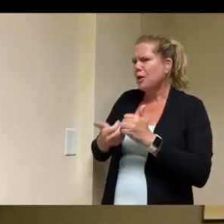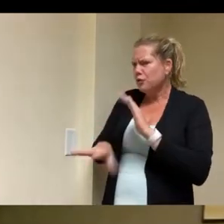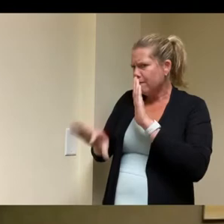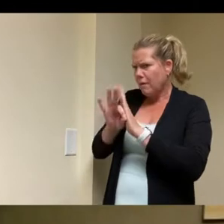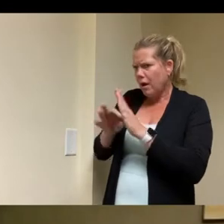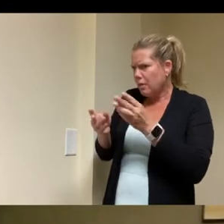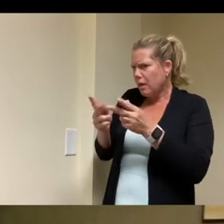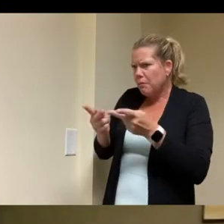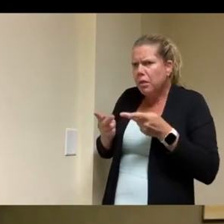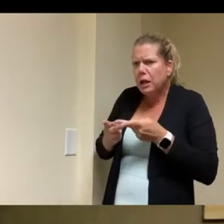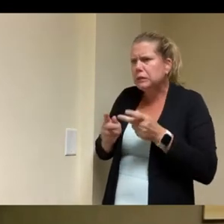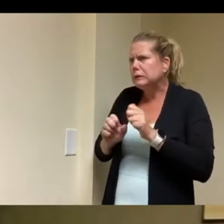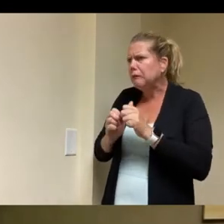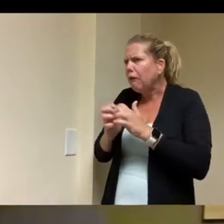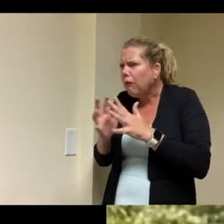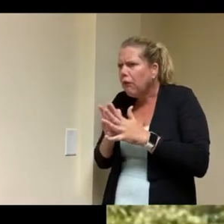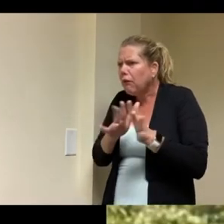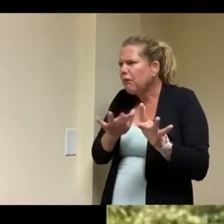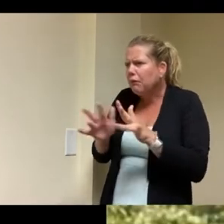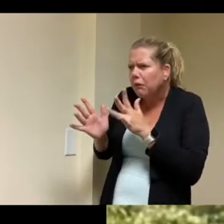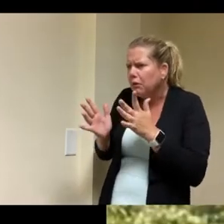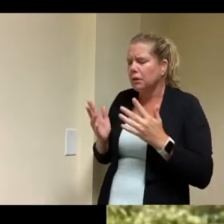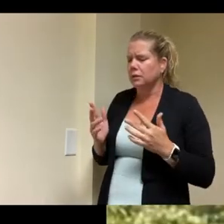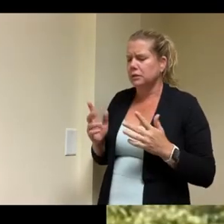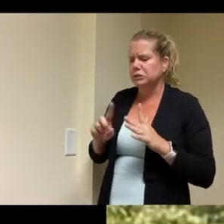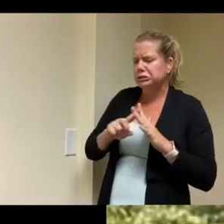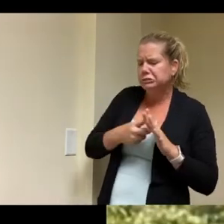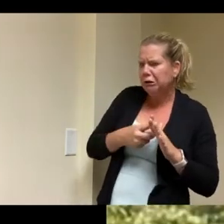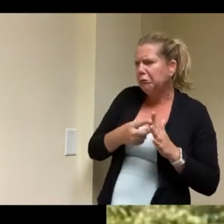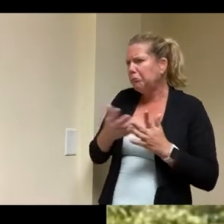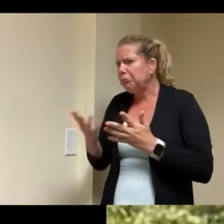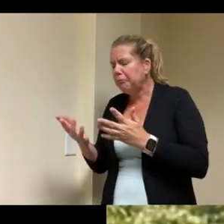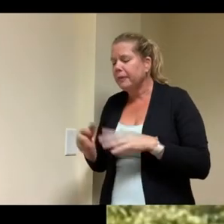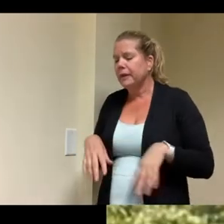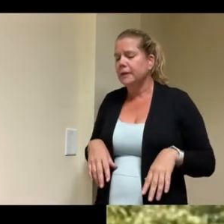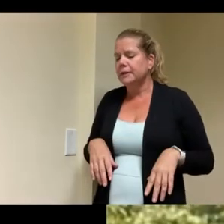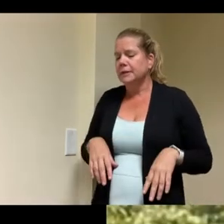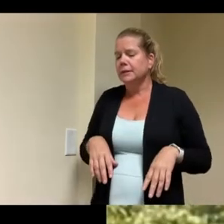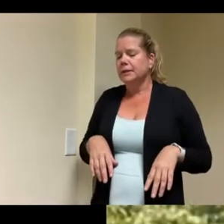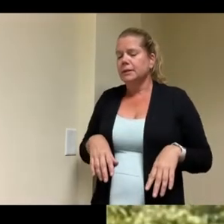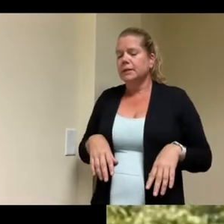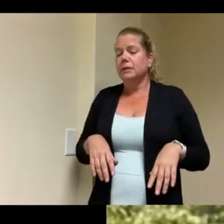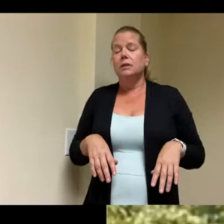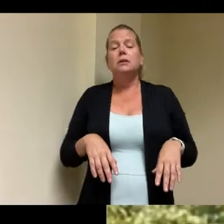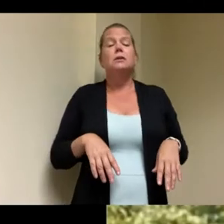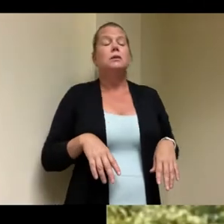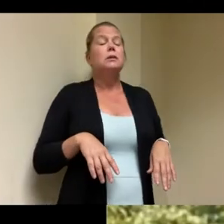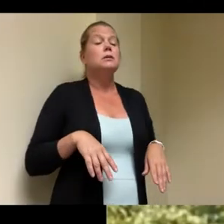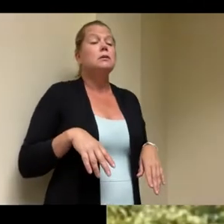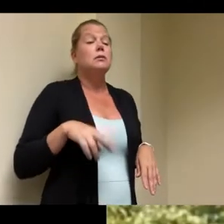yeah yeah so um this property um we're always looking